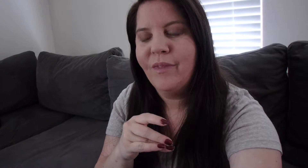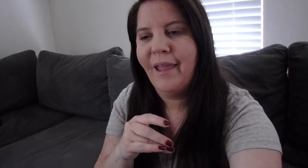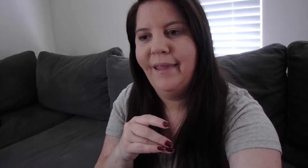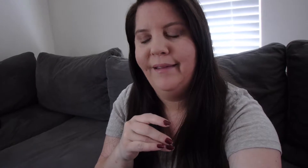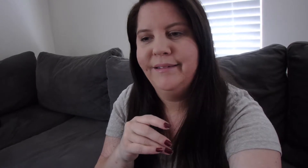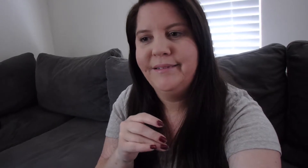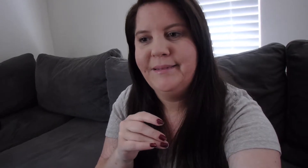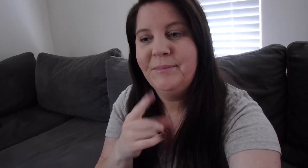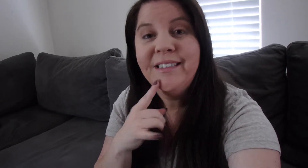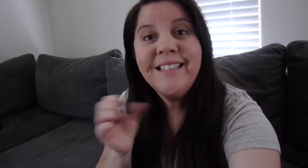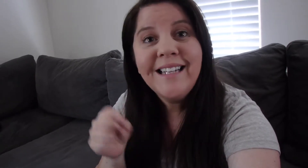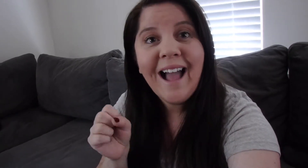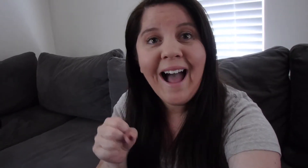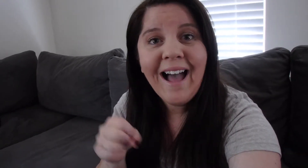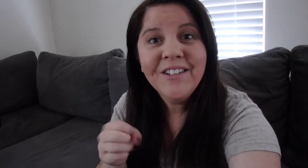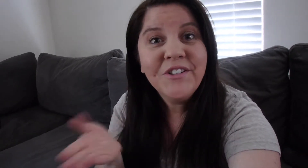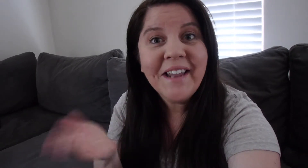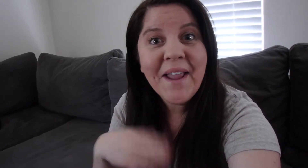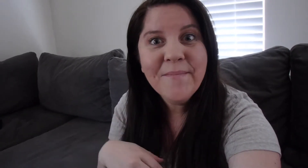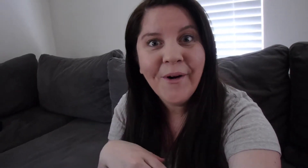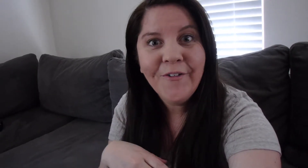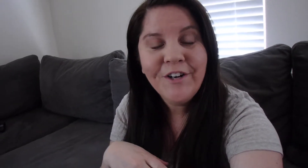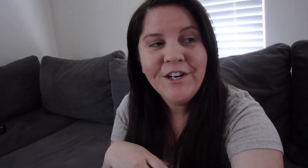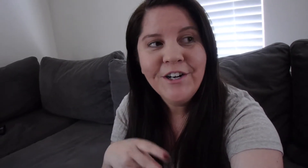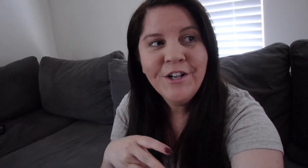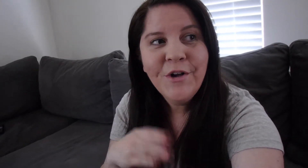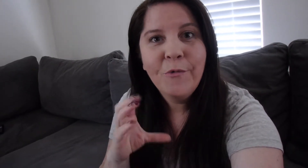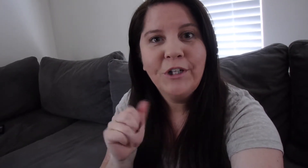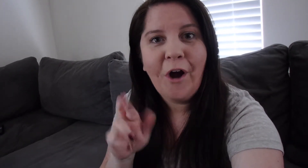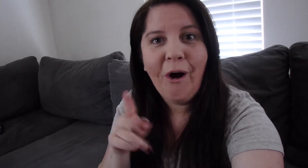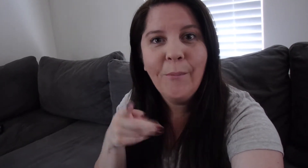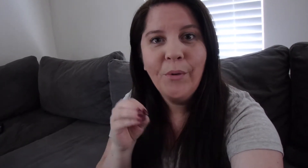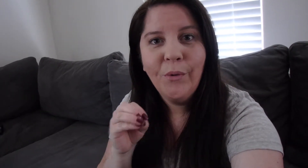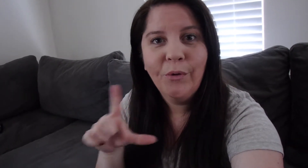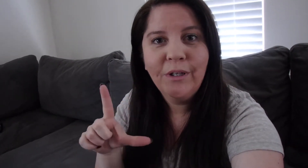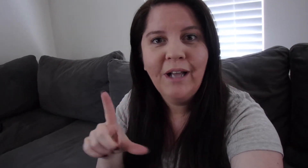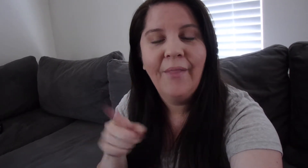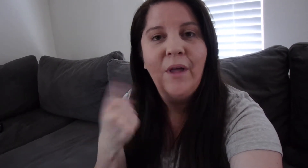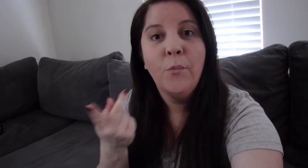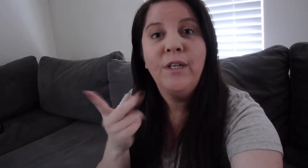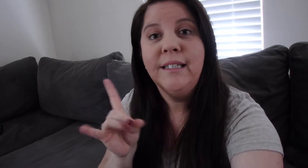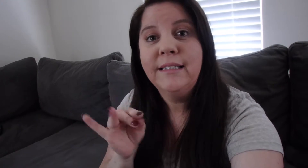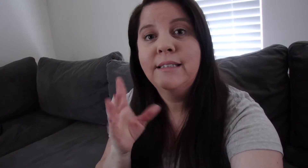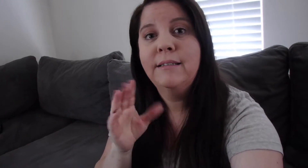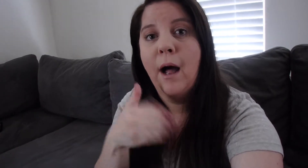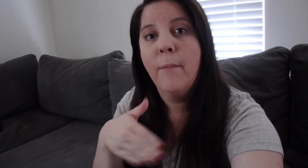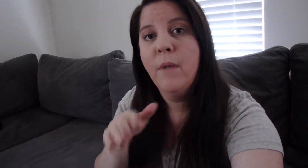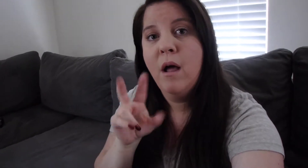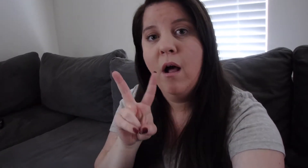She said yeah so she came over We carpooled and then we did